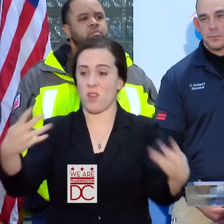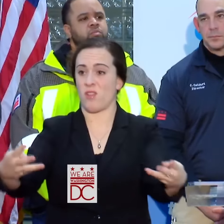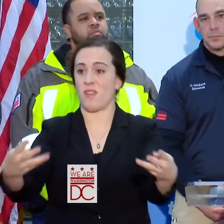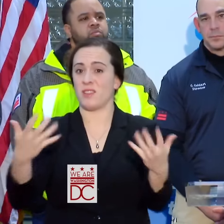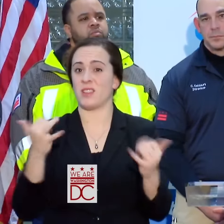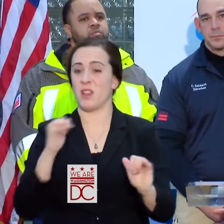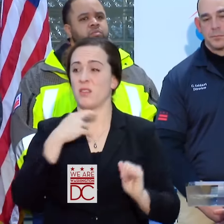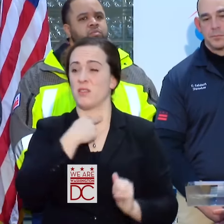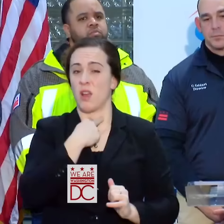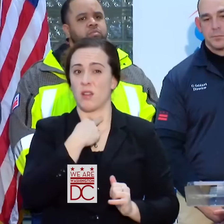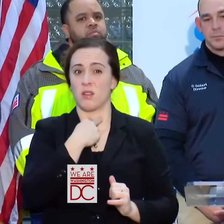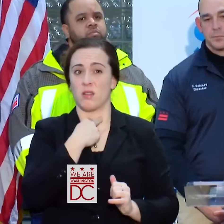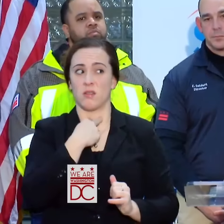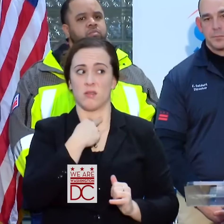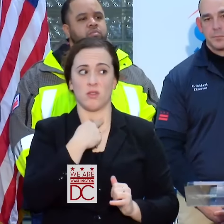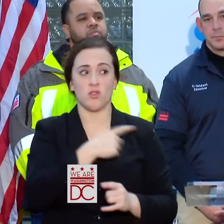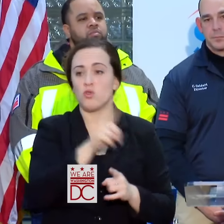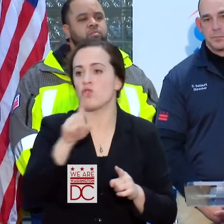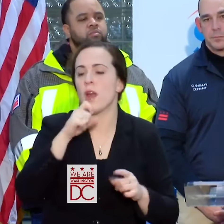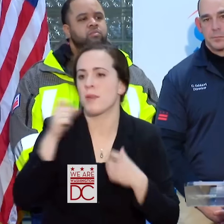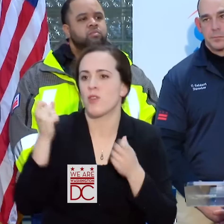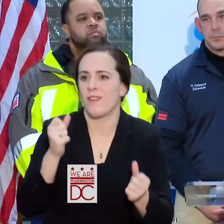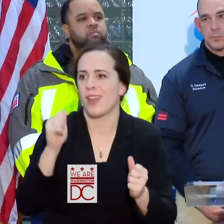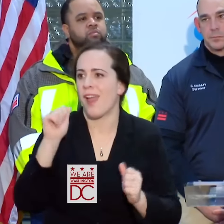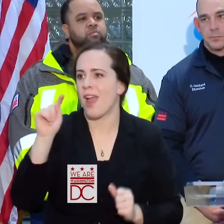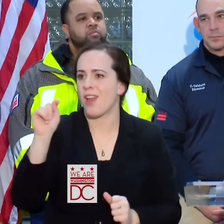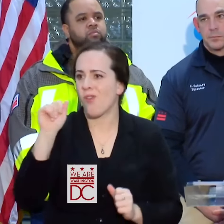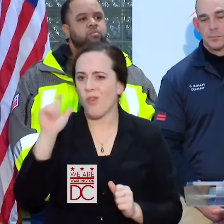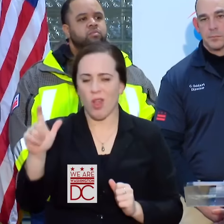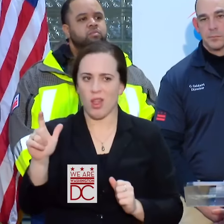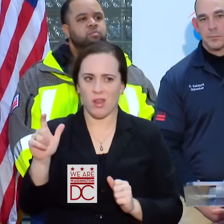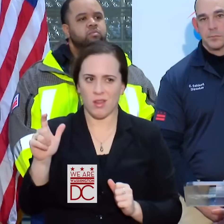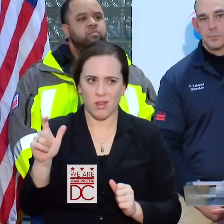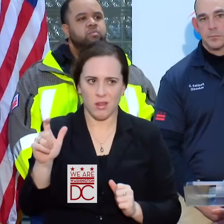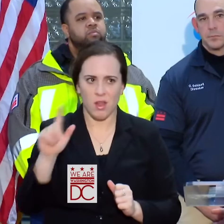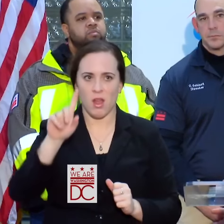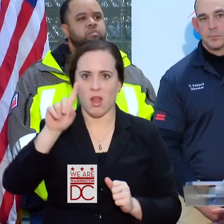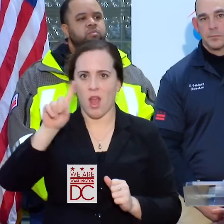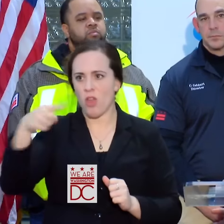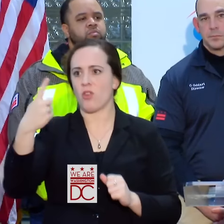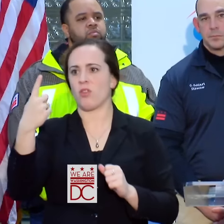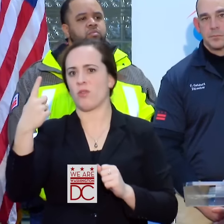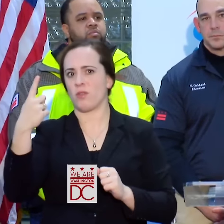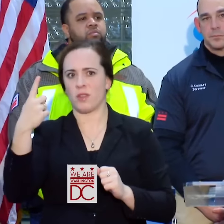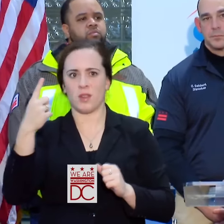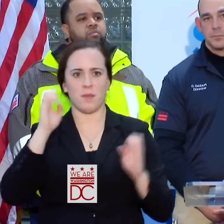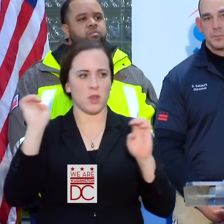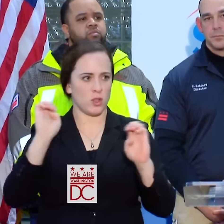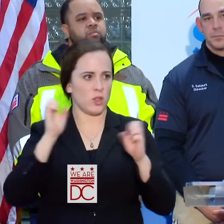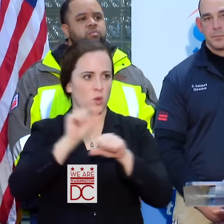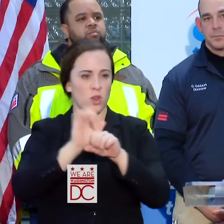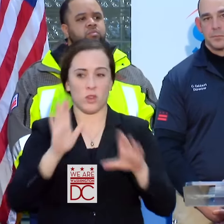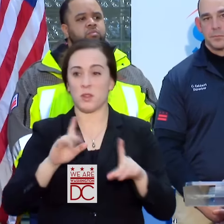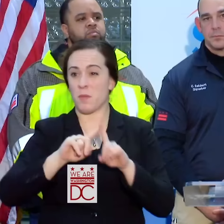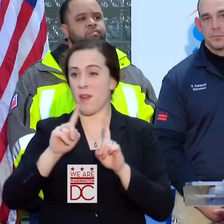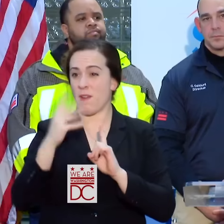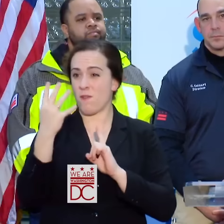YOU SHOULDN'T BE ON THE STREET AT ALL UNLESS YOU ARE AN EMERGENCY WORKER. BUT EVEN WITH FOUR-WHEEL DRIVE RIGHT NOW, WE ARE SEEING PEOPLE